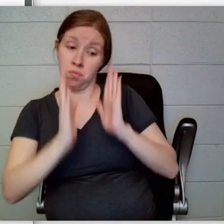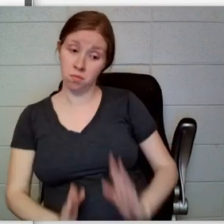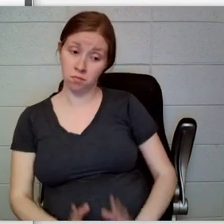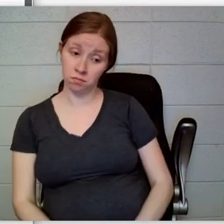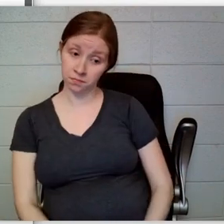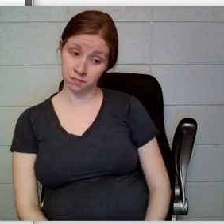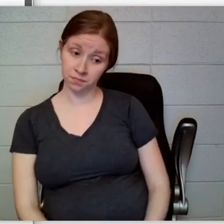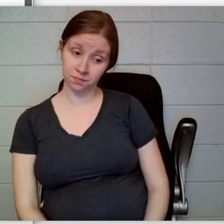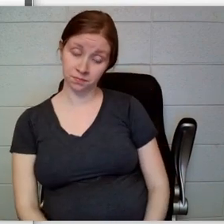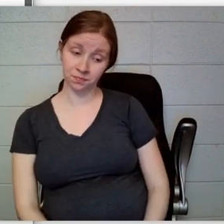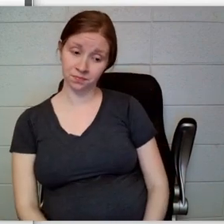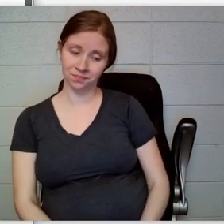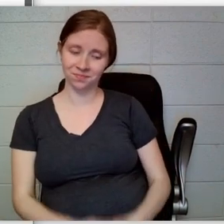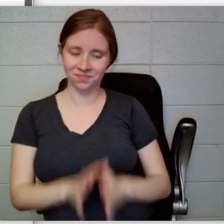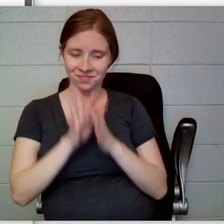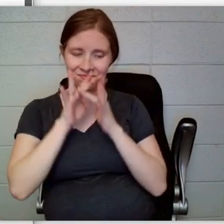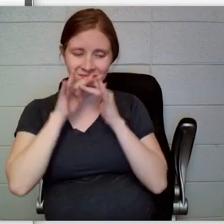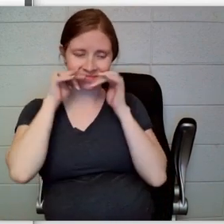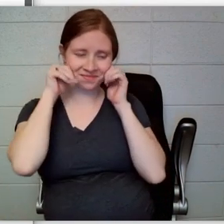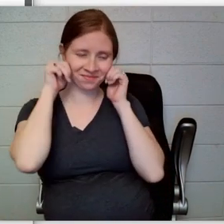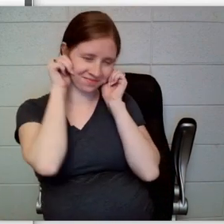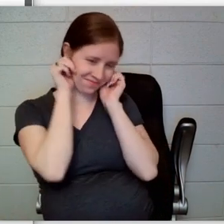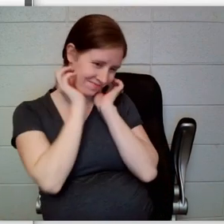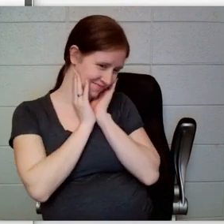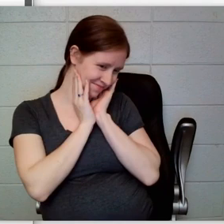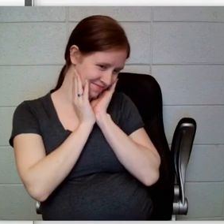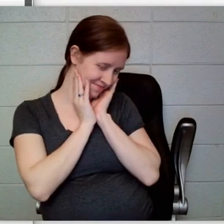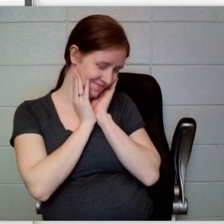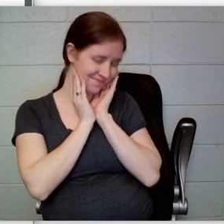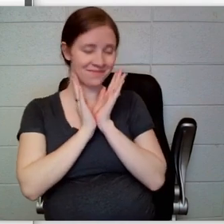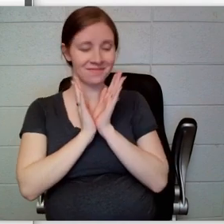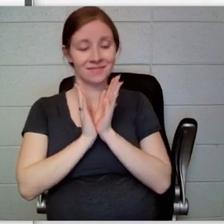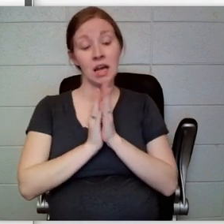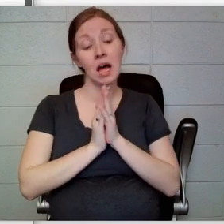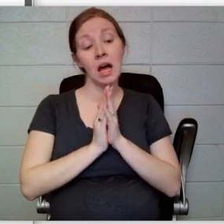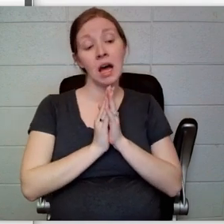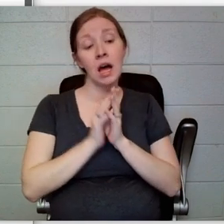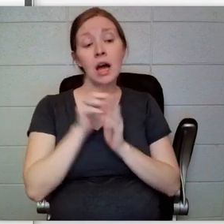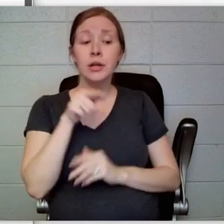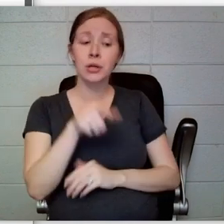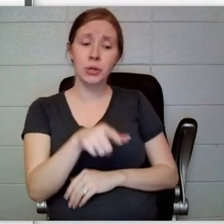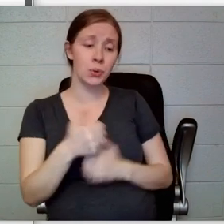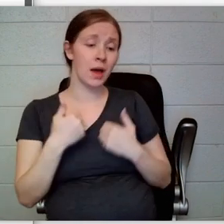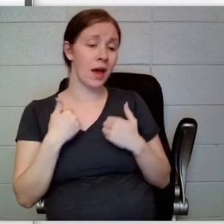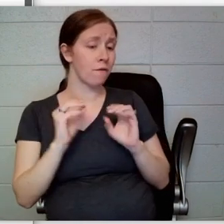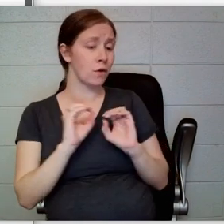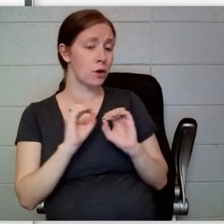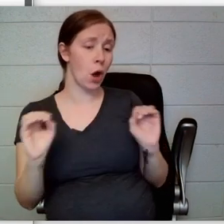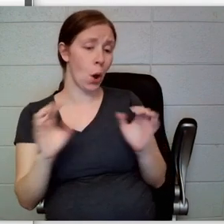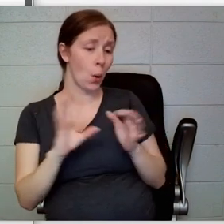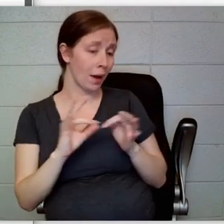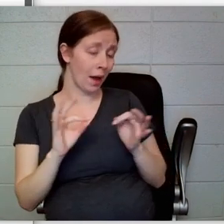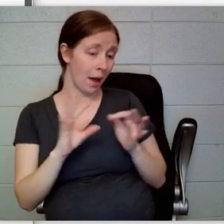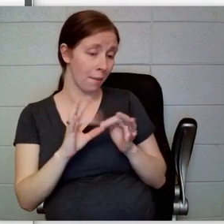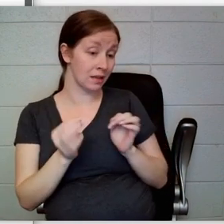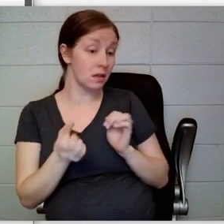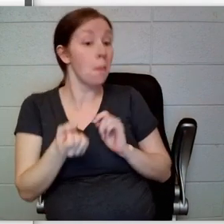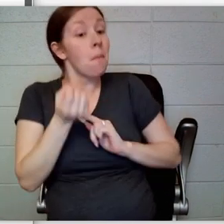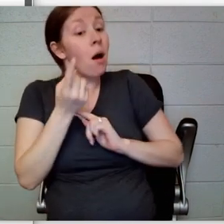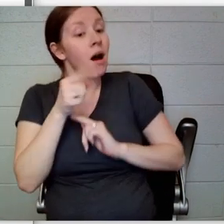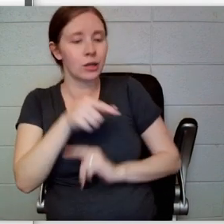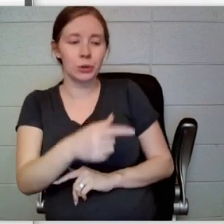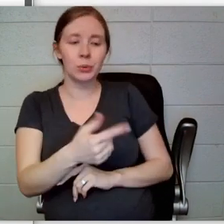into an unconvincing smile, “although you have no lines other than ‘I do,’